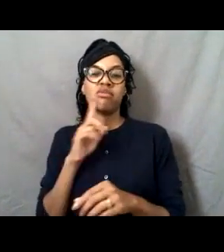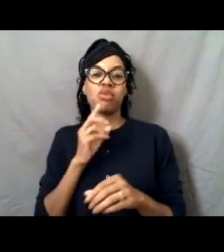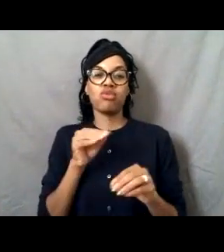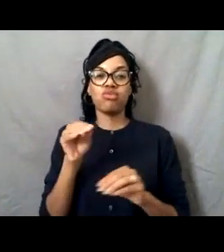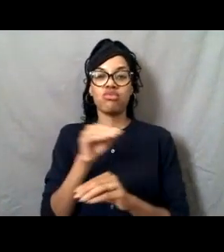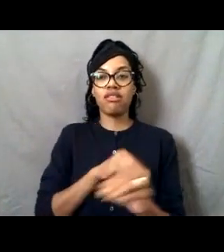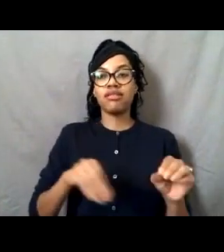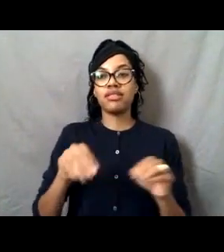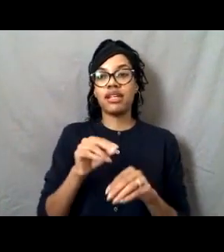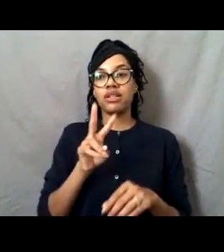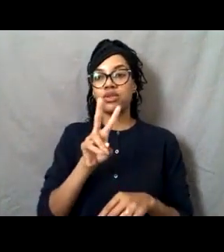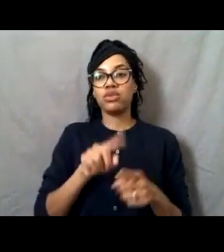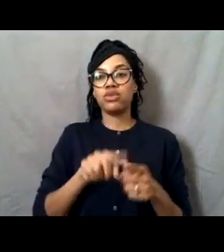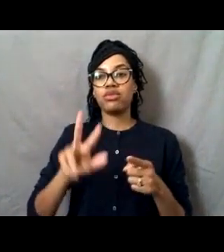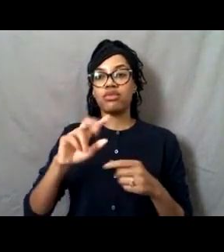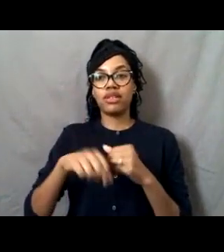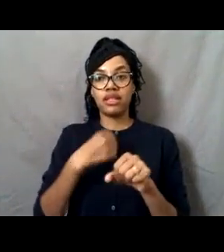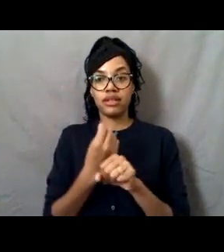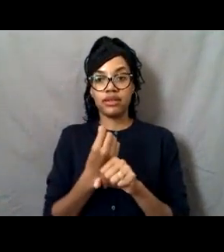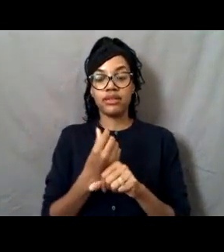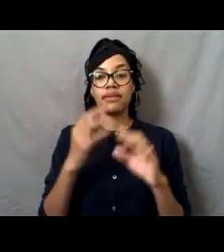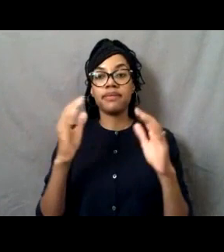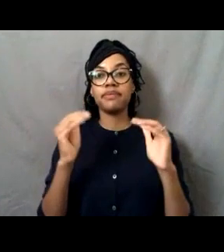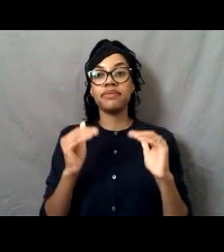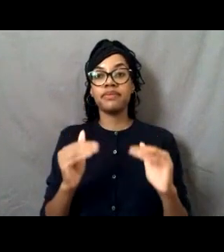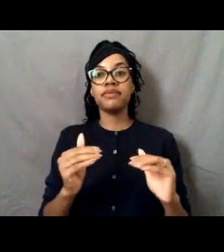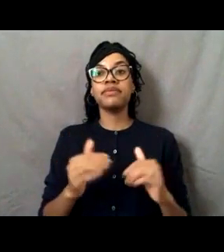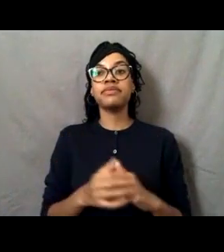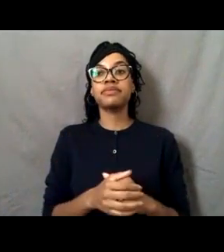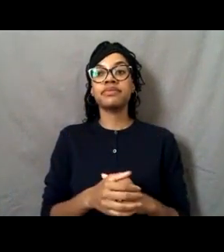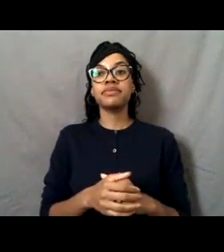and they they don't go back out to sea after their first sea assignment.